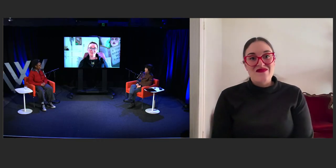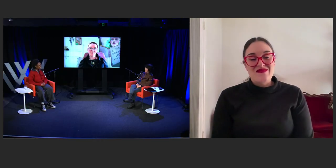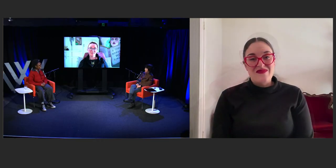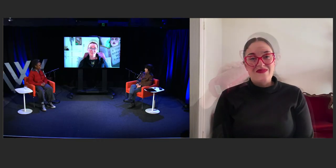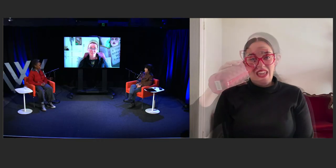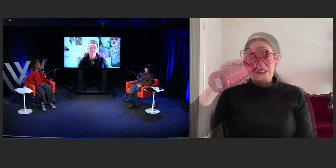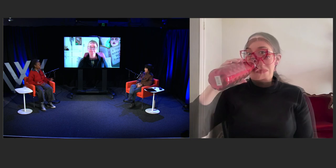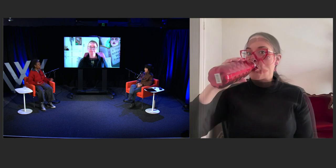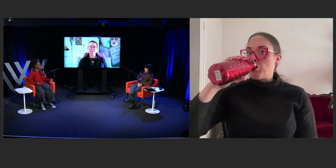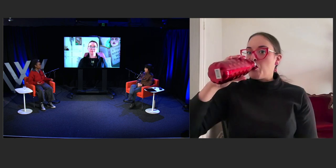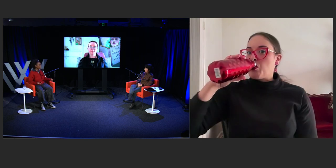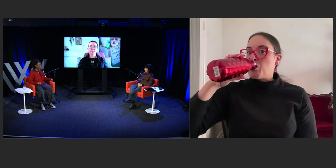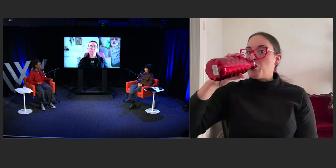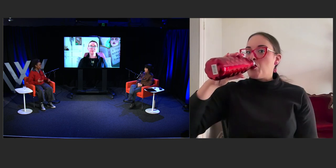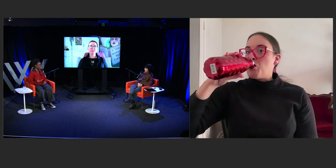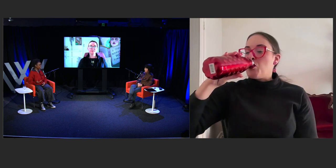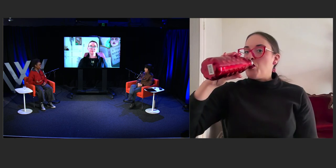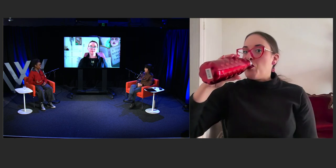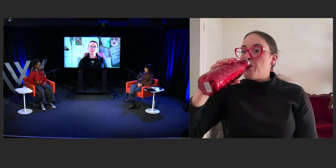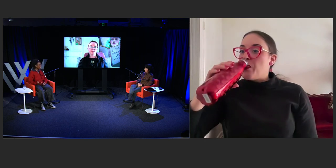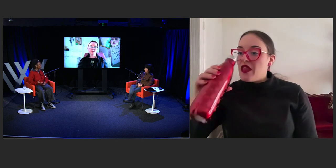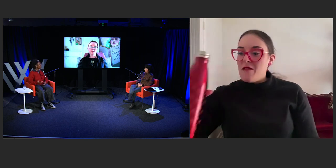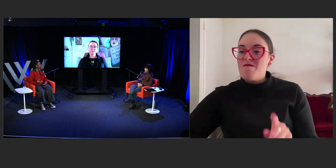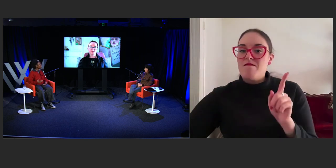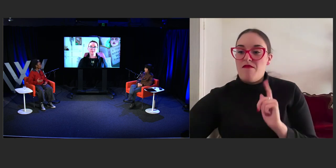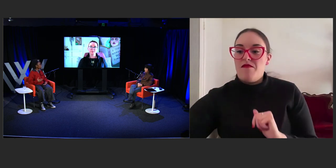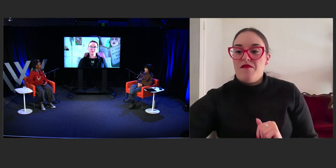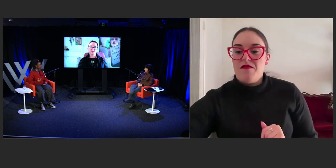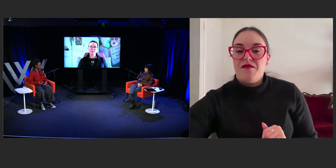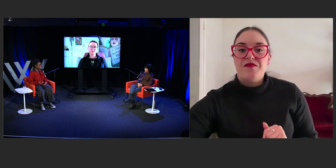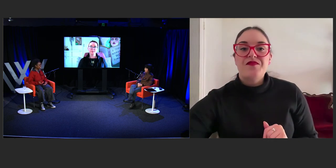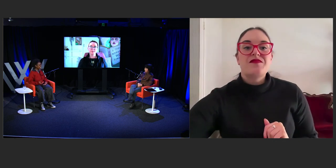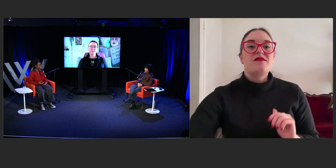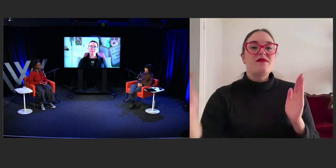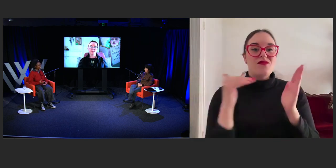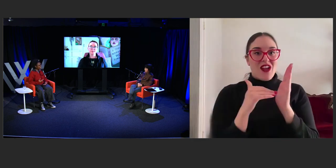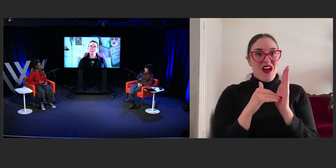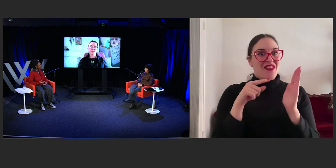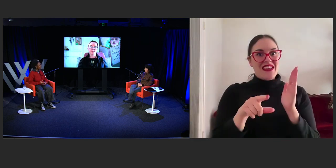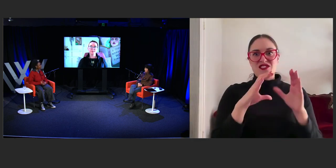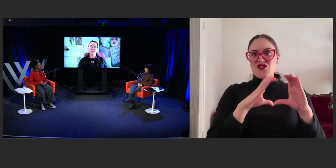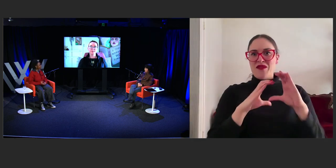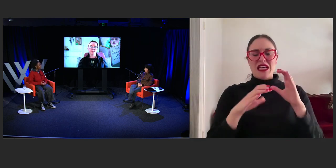This whole conversation has been very enriching and I'm sure that there's a lot of lessons that can be taken away from it.